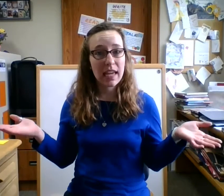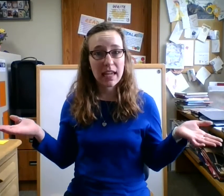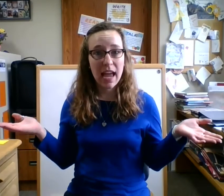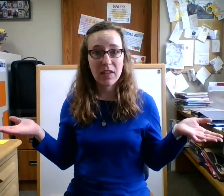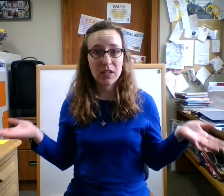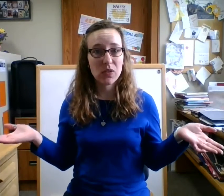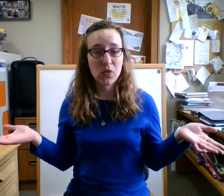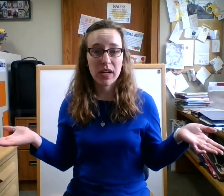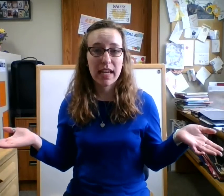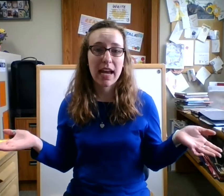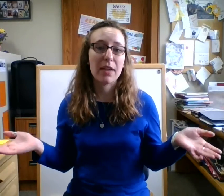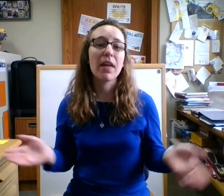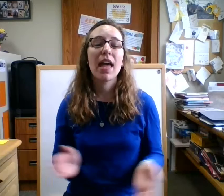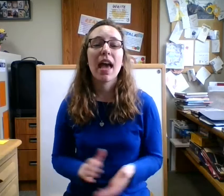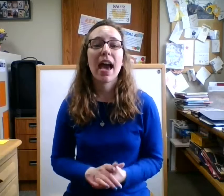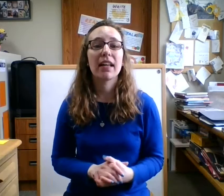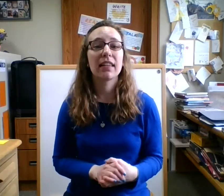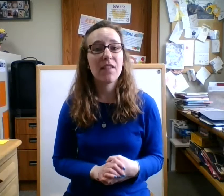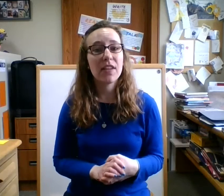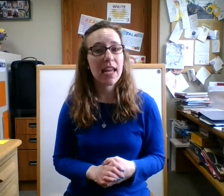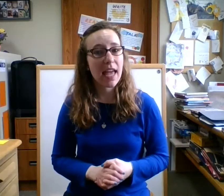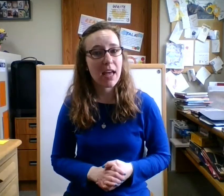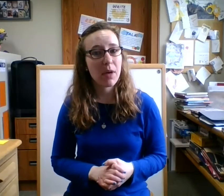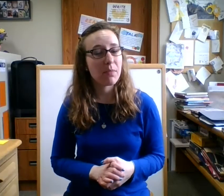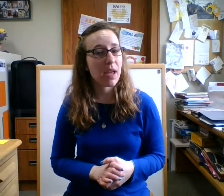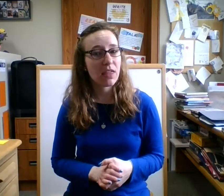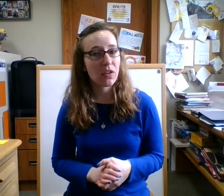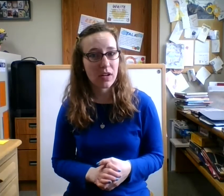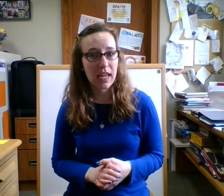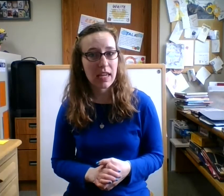and having a story time at 11 a.m. on May 30th